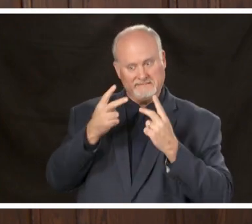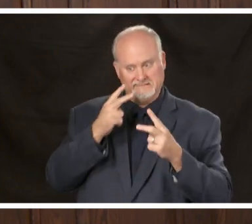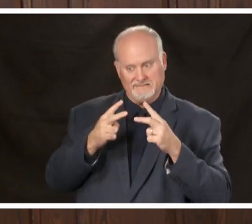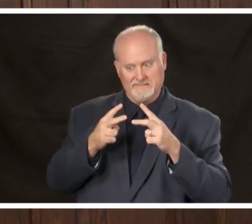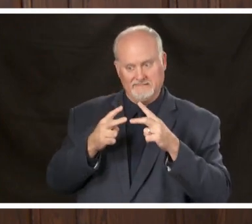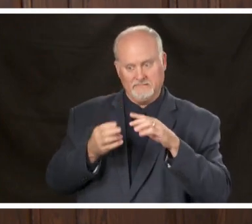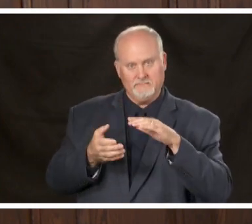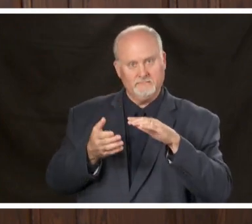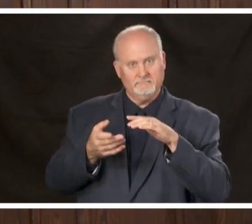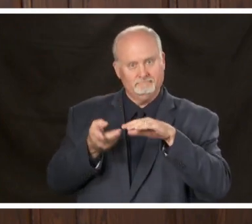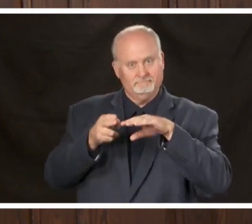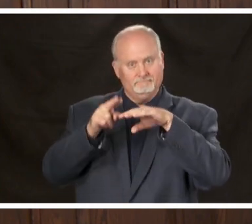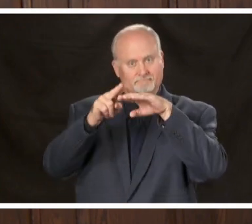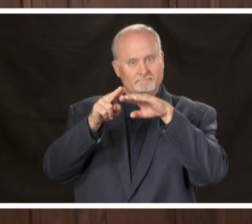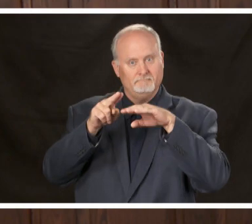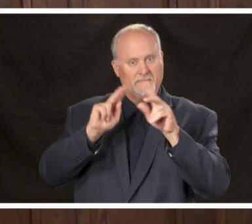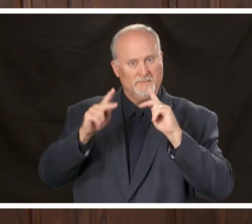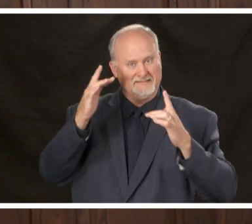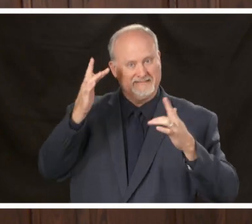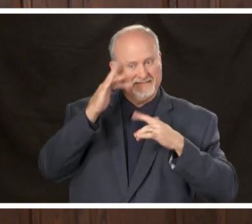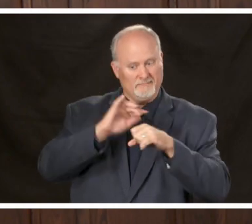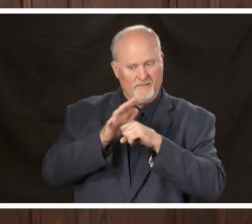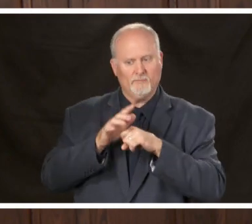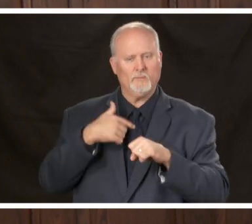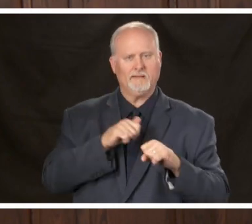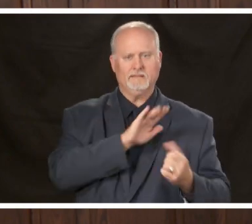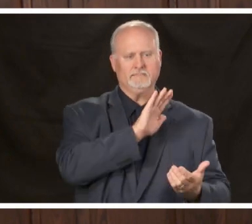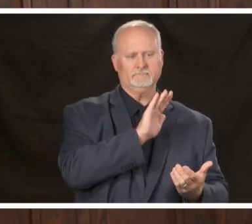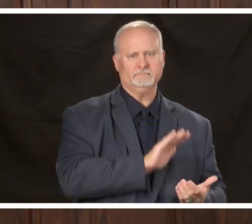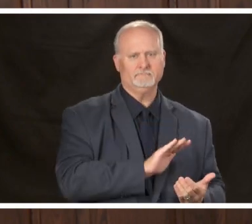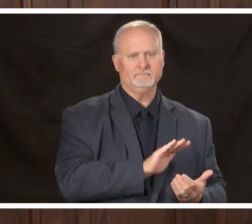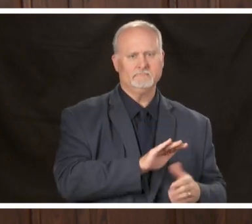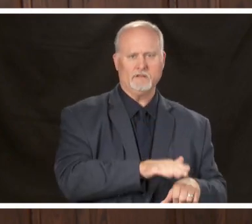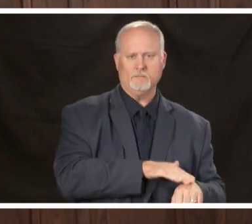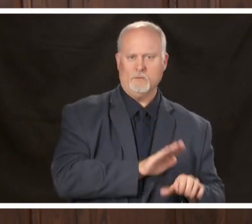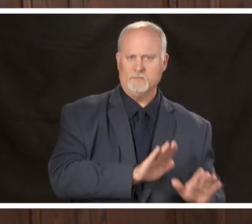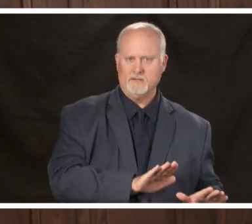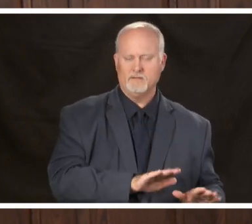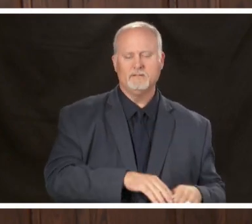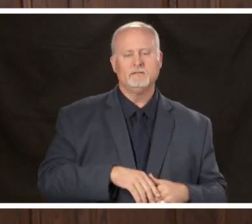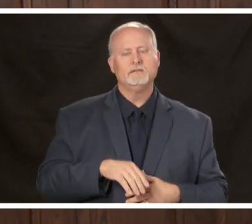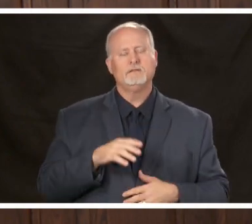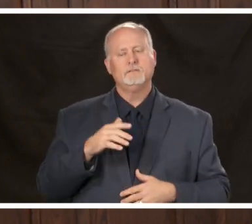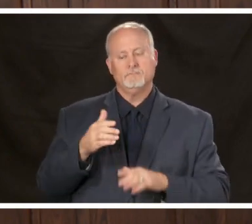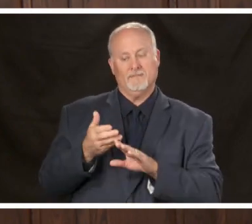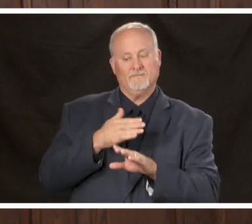things down we are testing patients prior to them having procedures done so